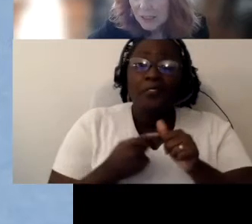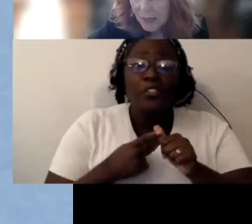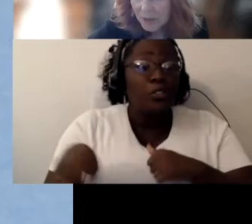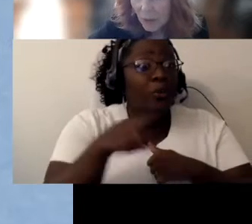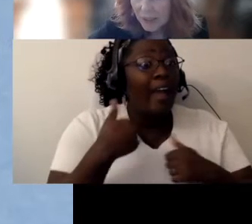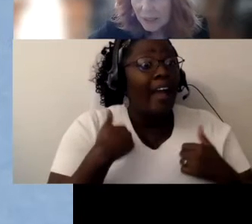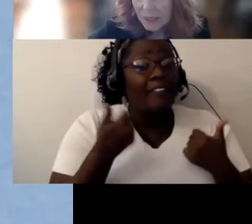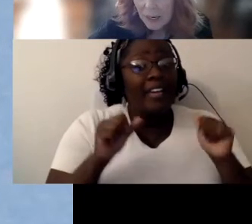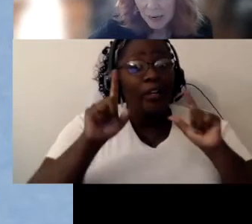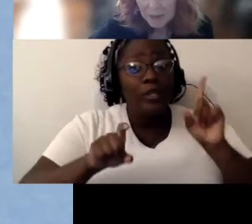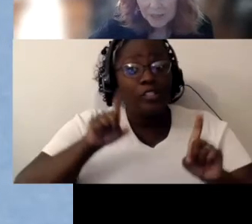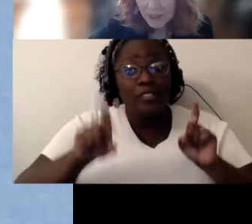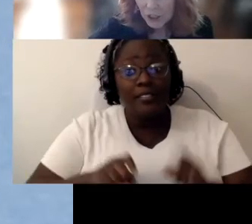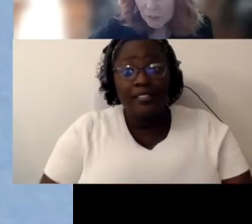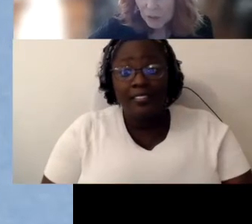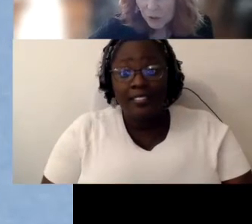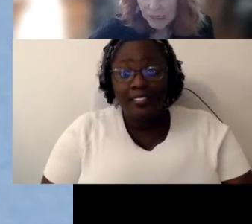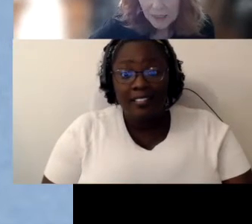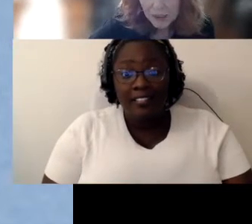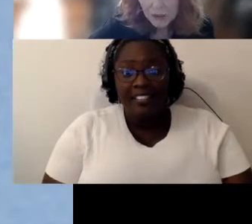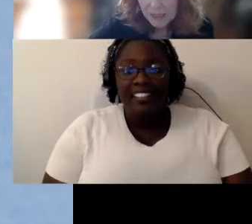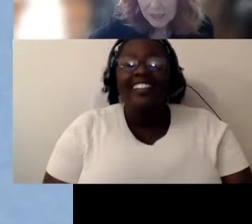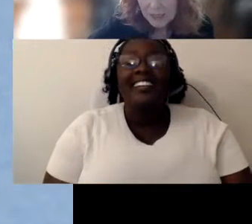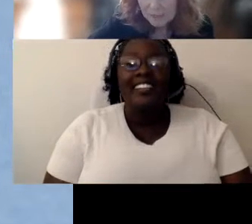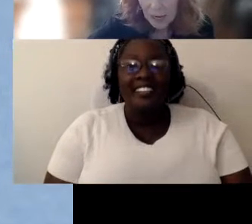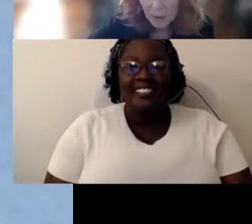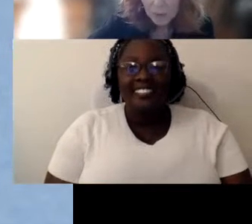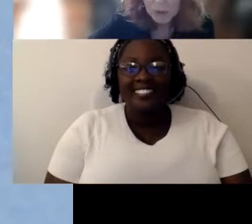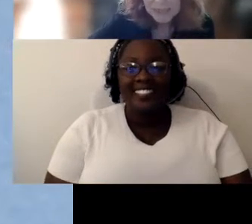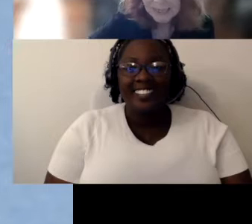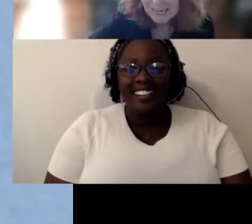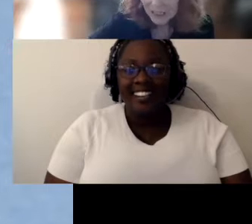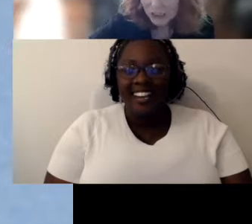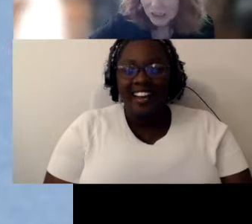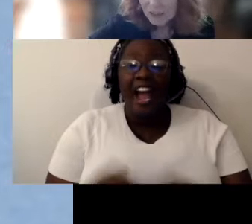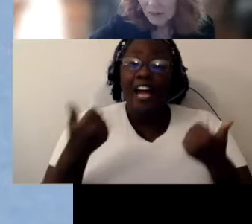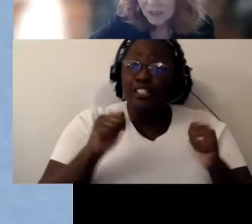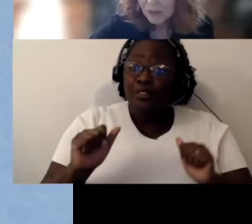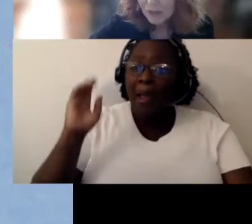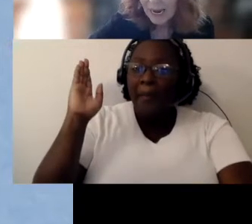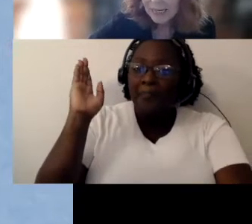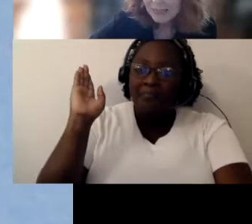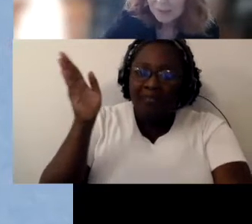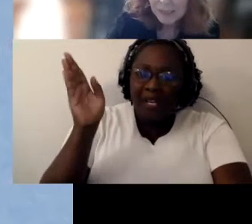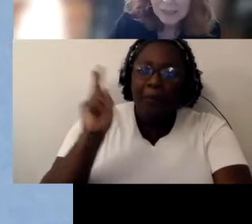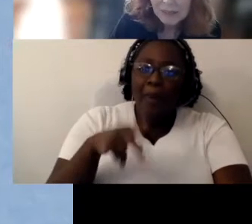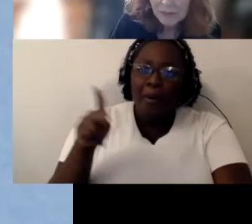I'm going. I'm giving trying to do this Powerpoint in sections so that you can ask me if you